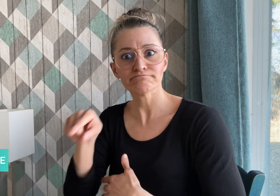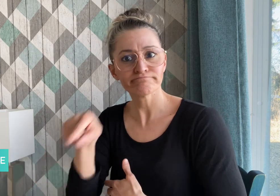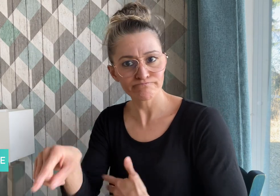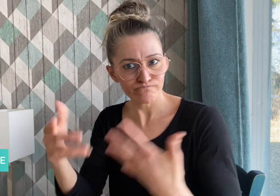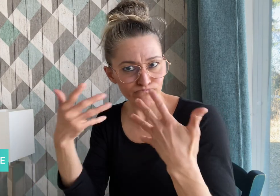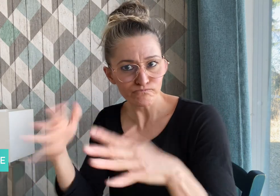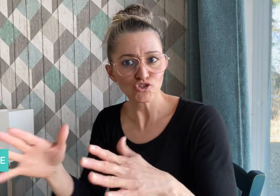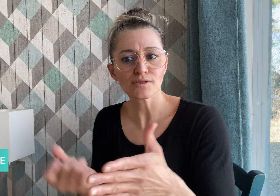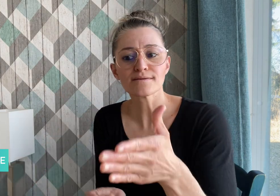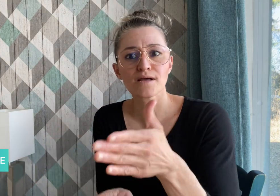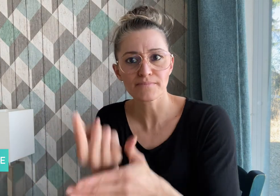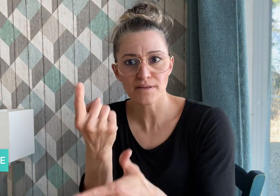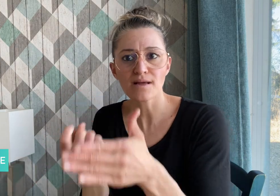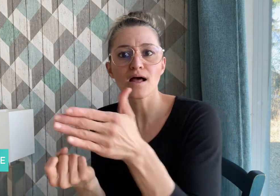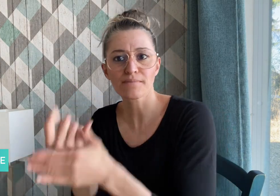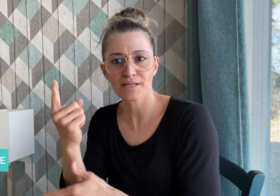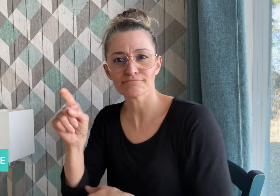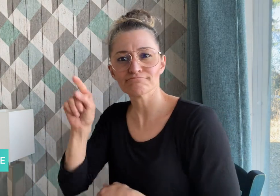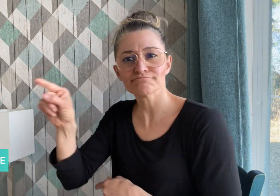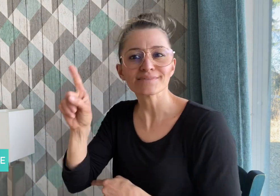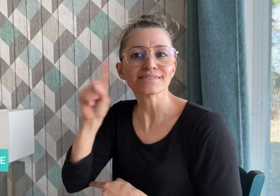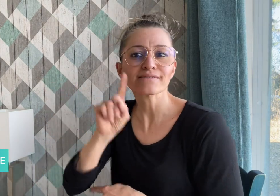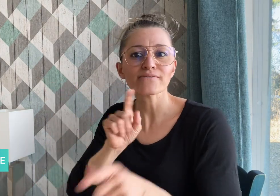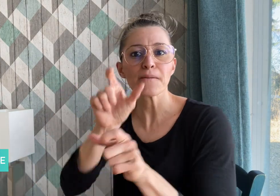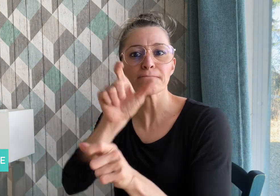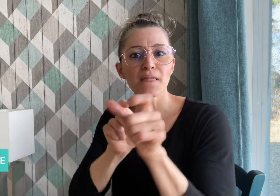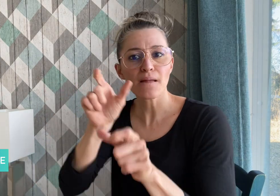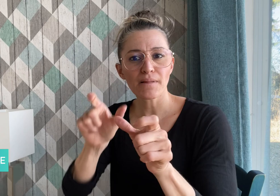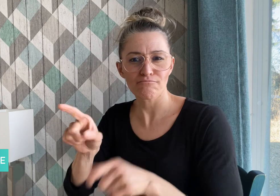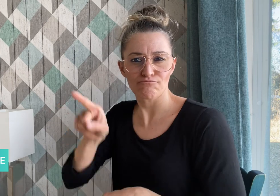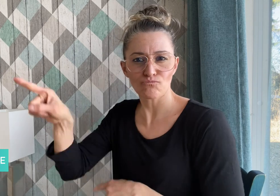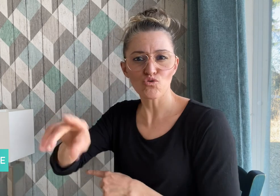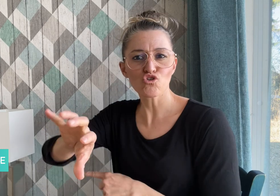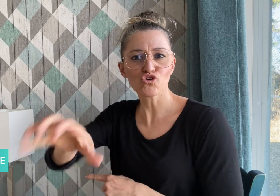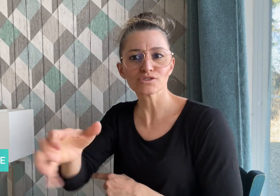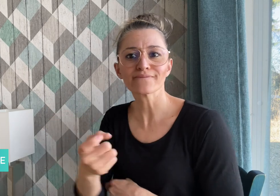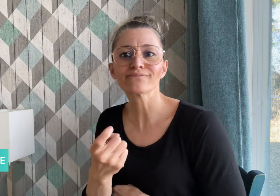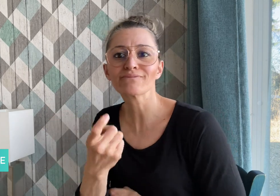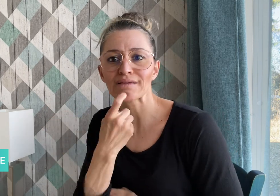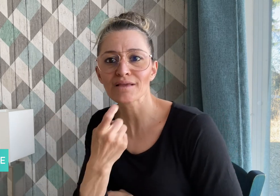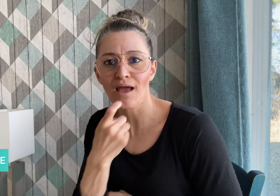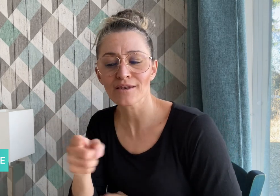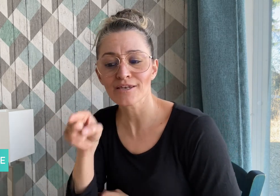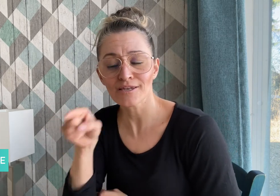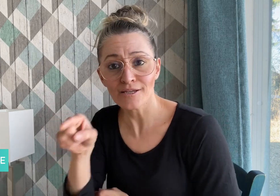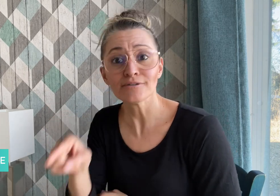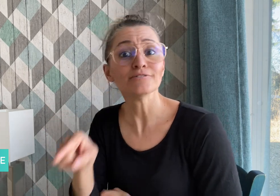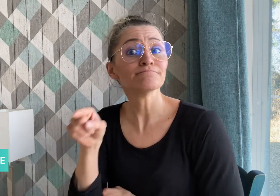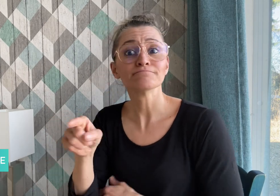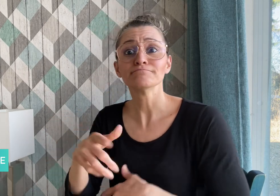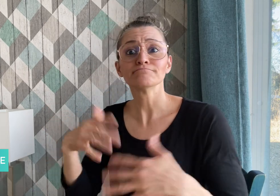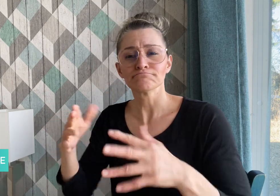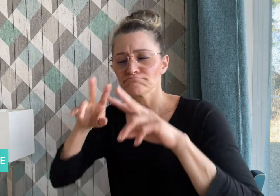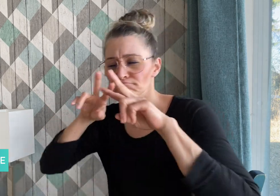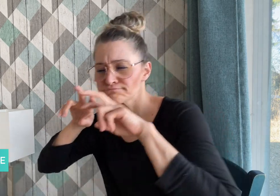on Deaf people in Finland have been highlighted